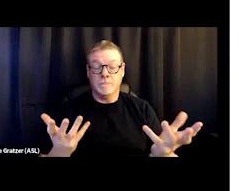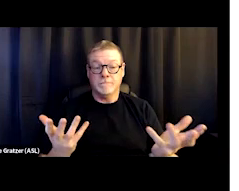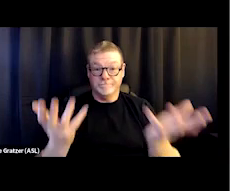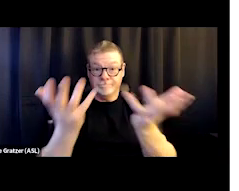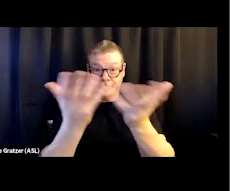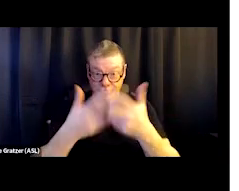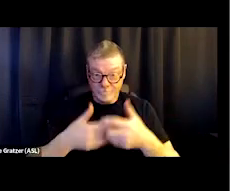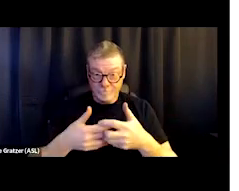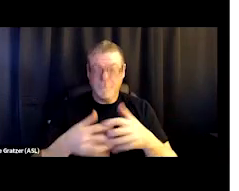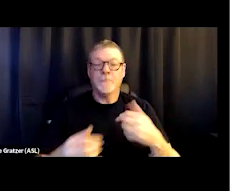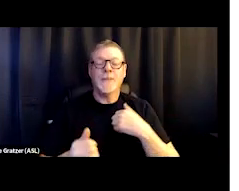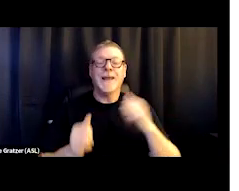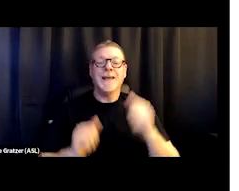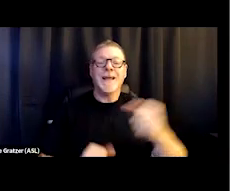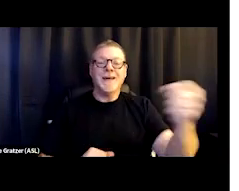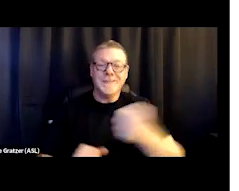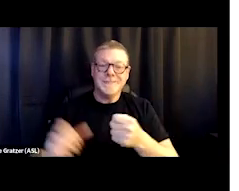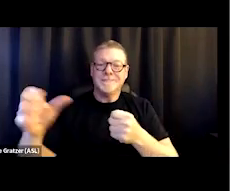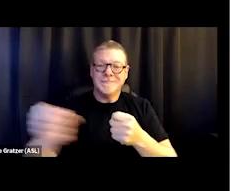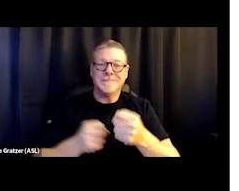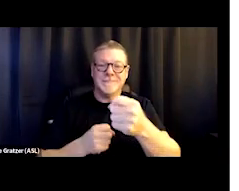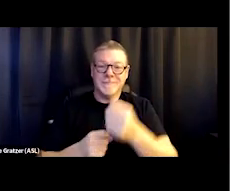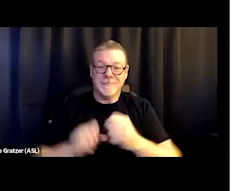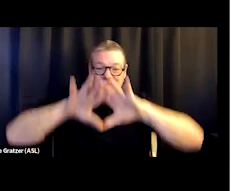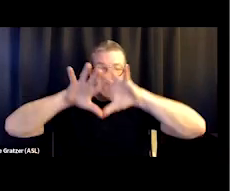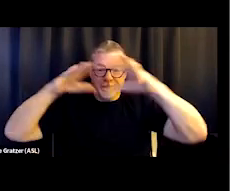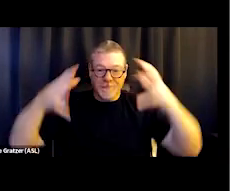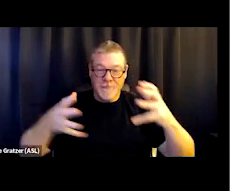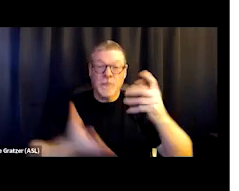is I've been able to bring under one roof at both our treatment facility,